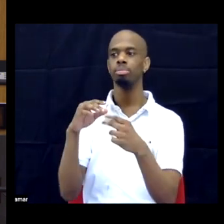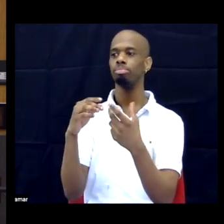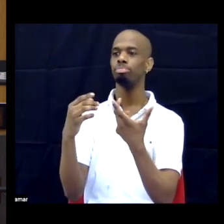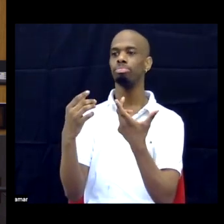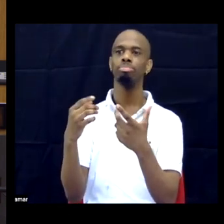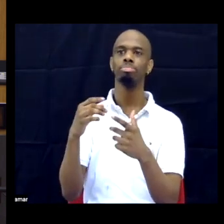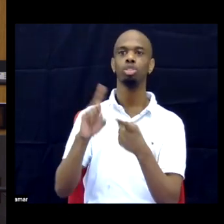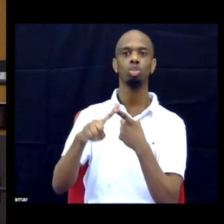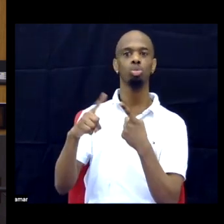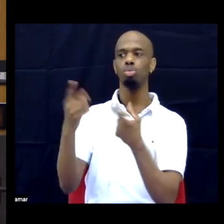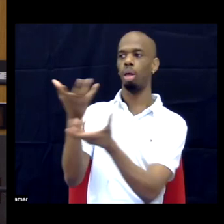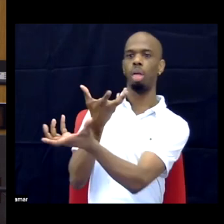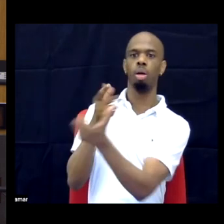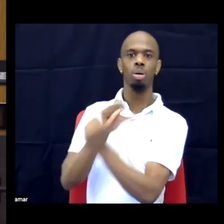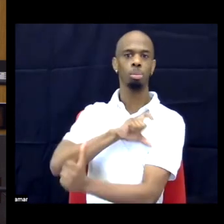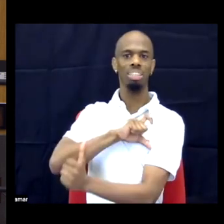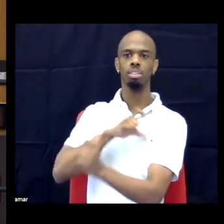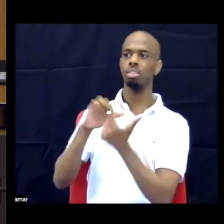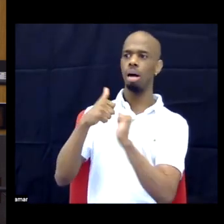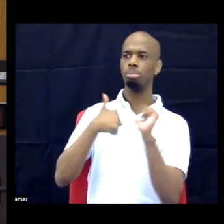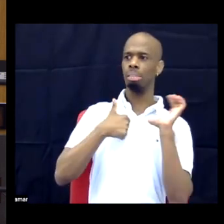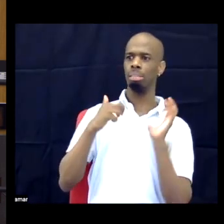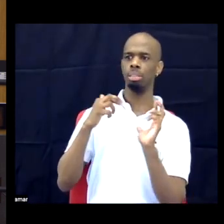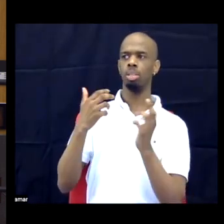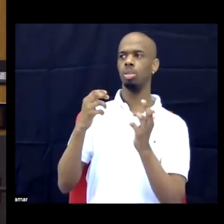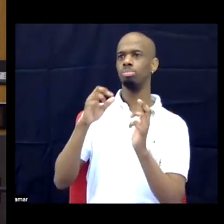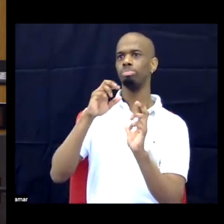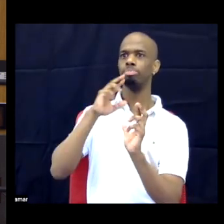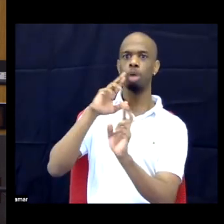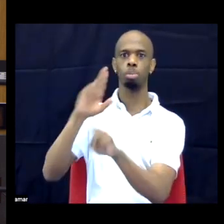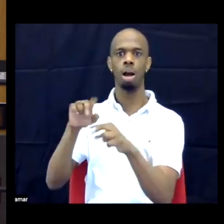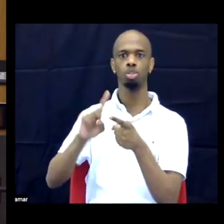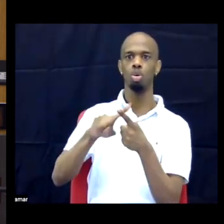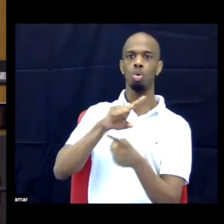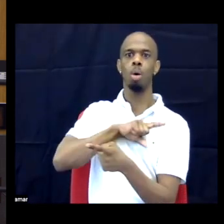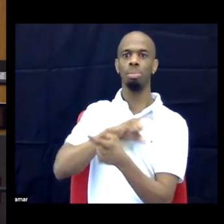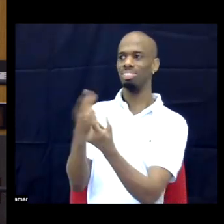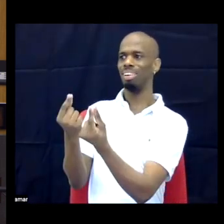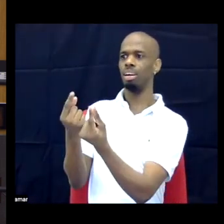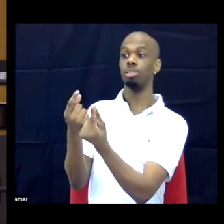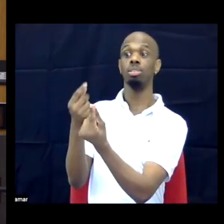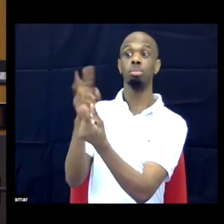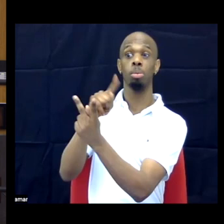police, as being called paranoid, right, it doesn't mean that I am saying I have a diagnosis